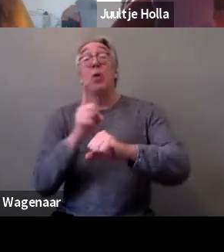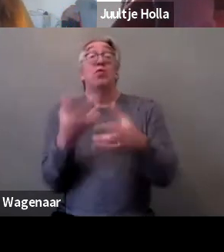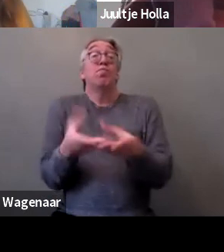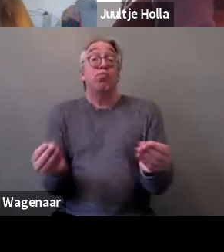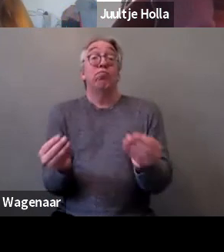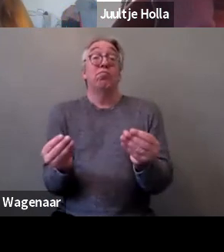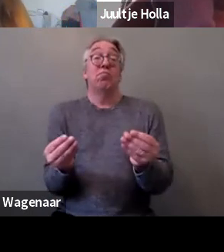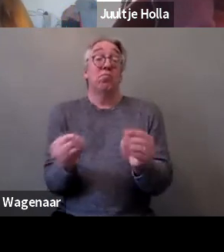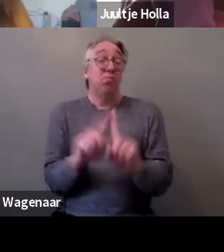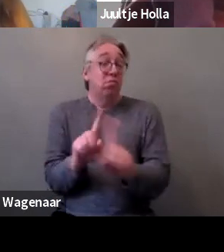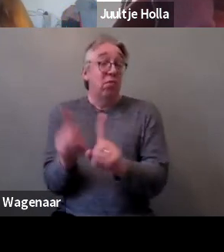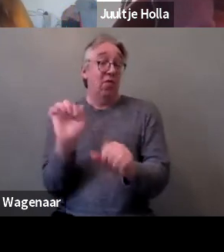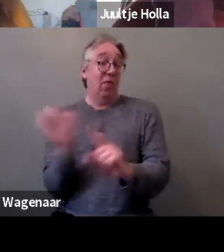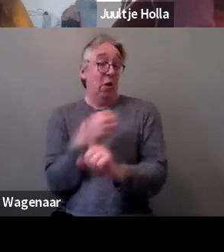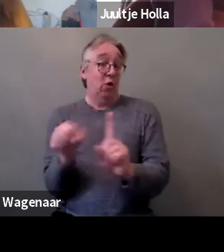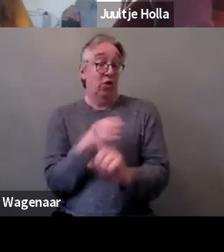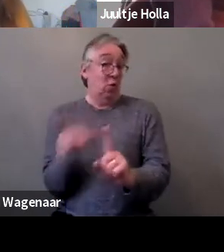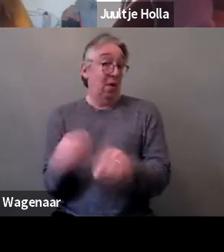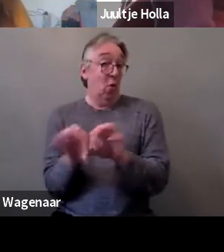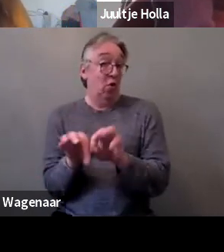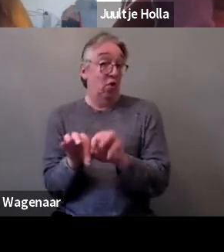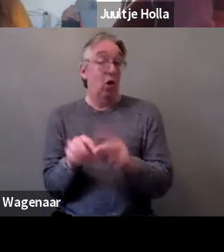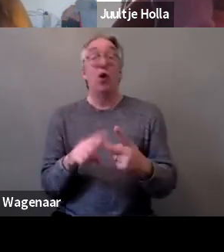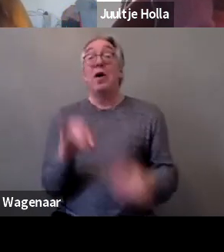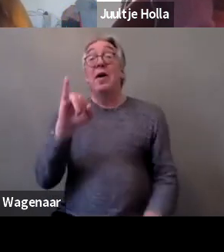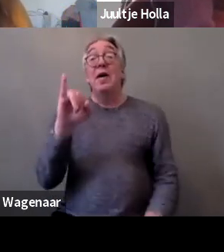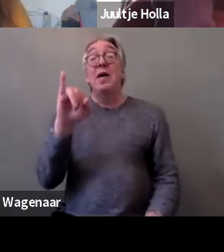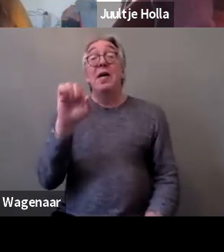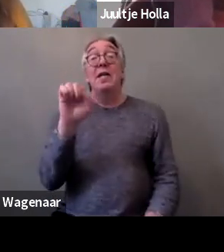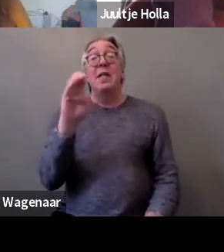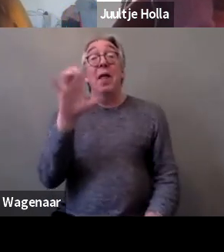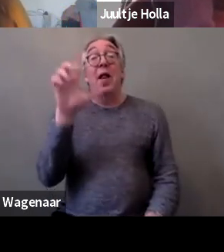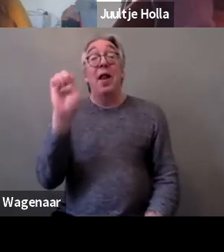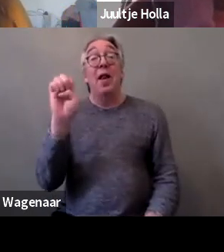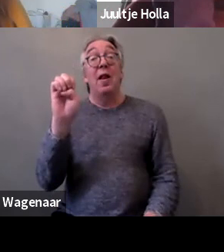And we also heard from Isabel from Spain on what has been done